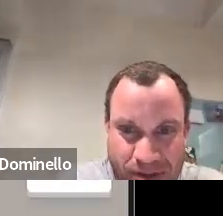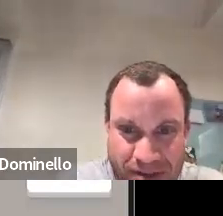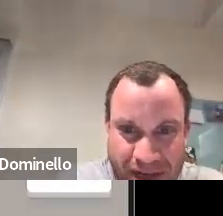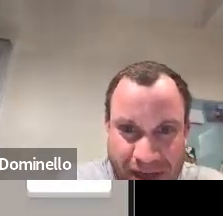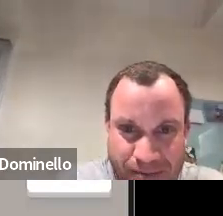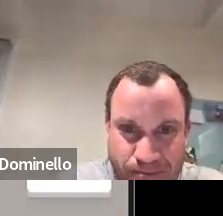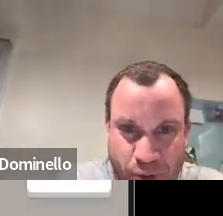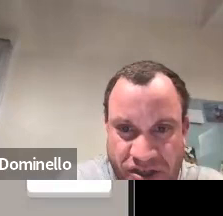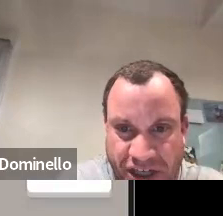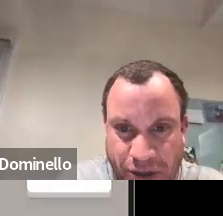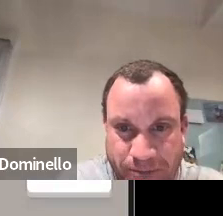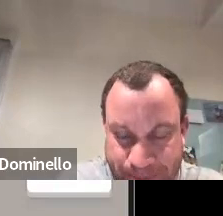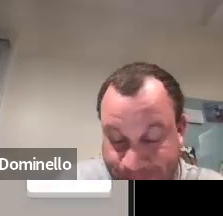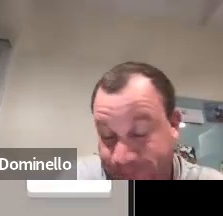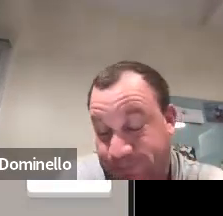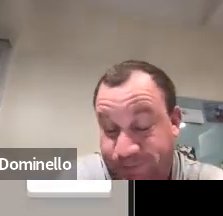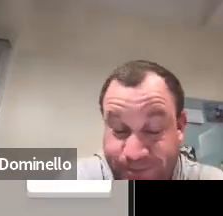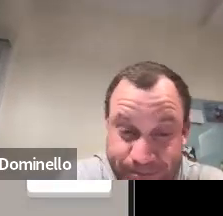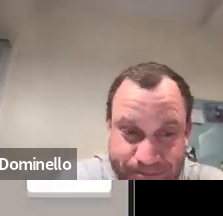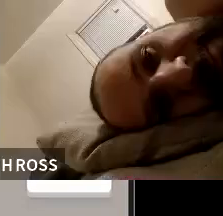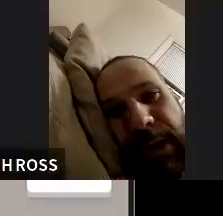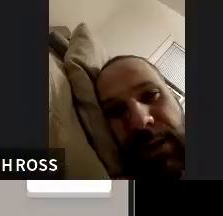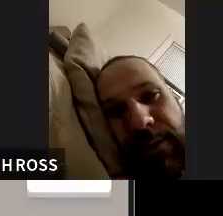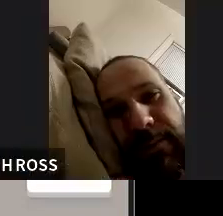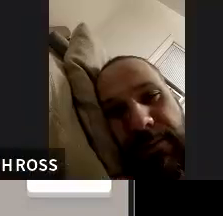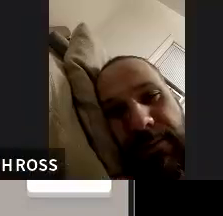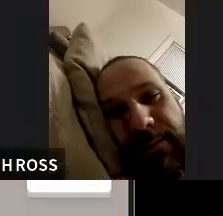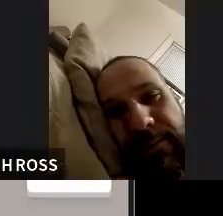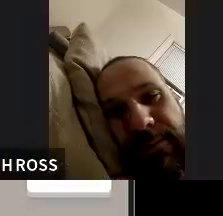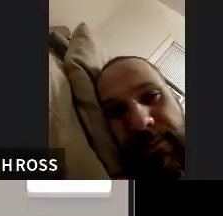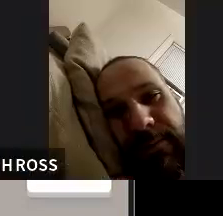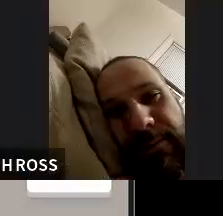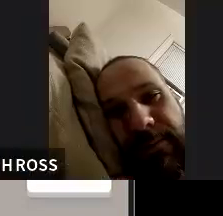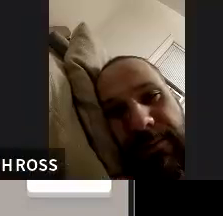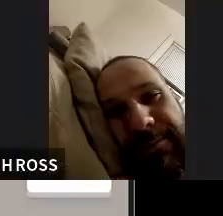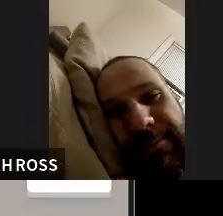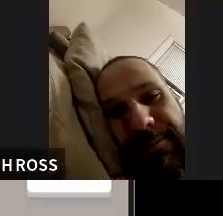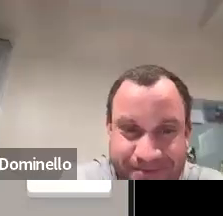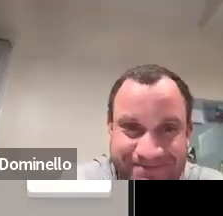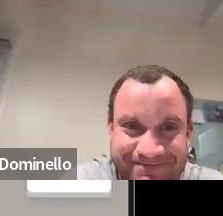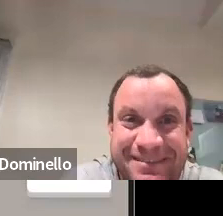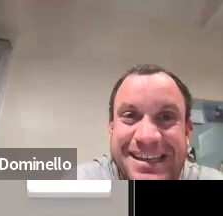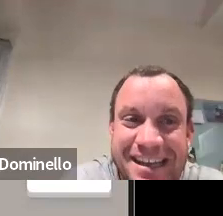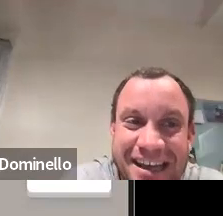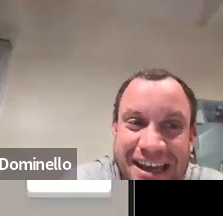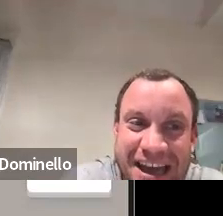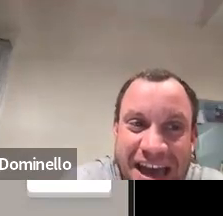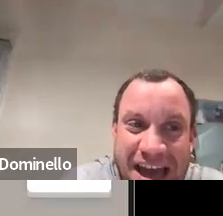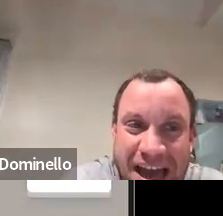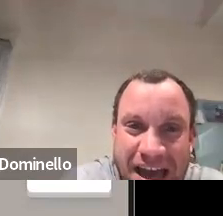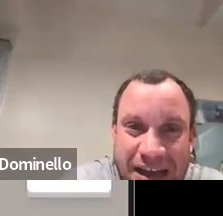: George Hubert Barker -- George Bush. : I would say, that is tough. I would say Bush Senior.